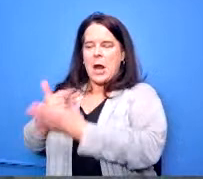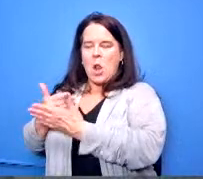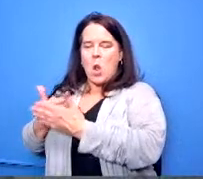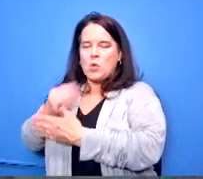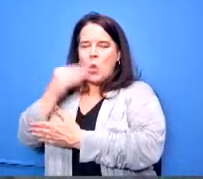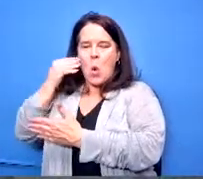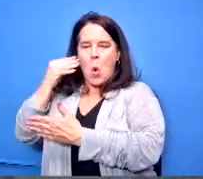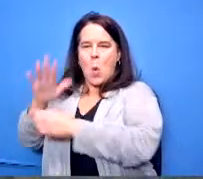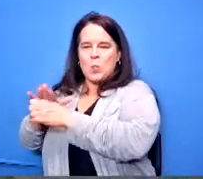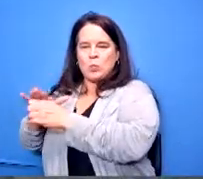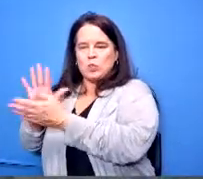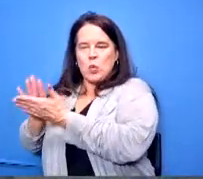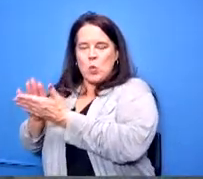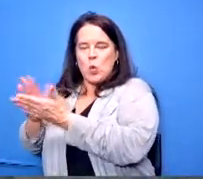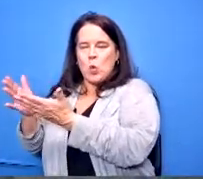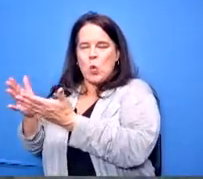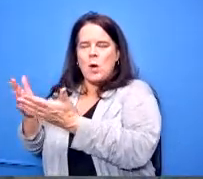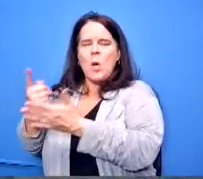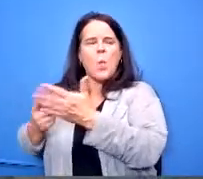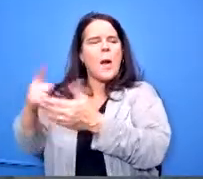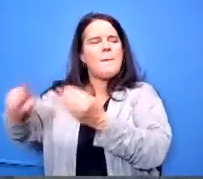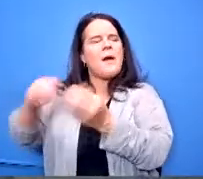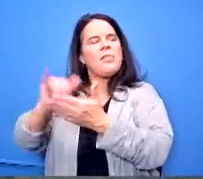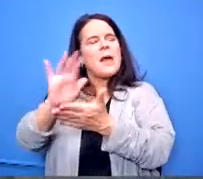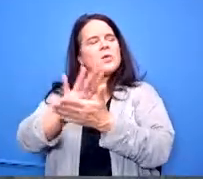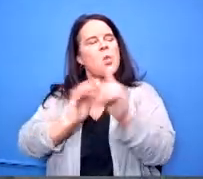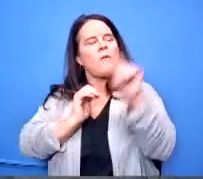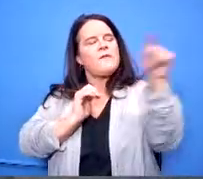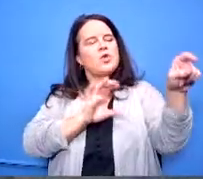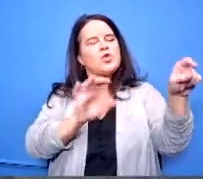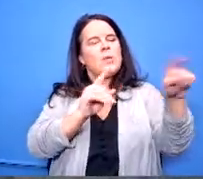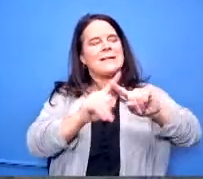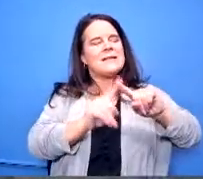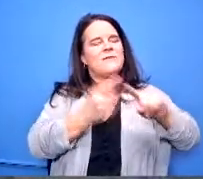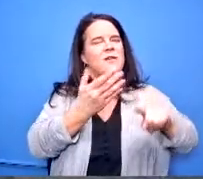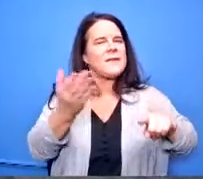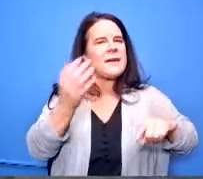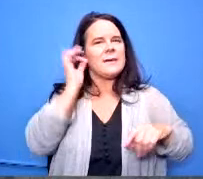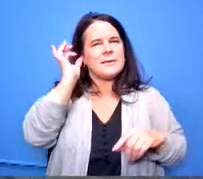but hey what about this school over here that's doing all these wonderful things and what are we